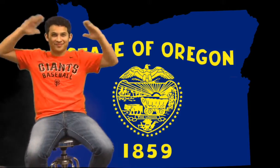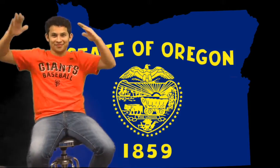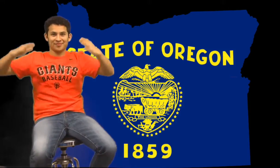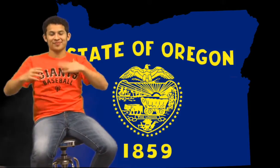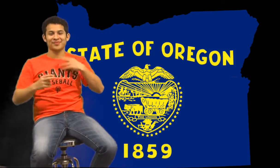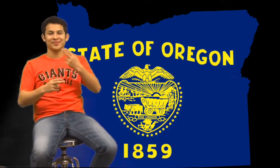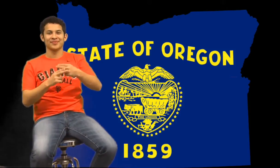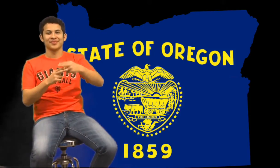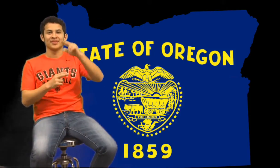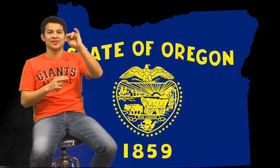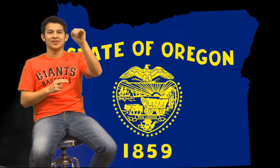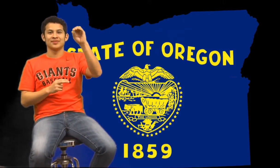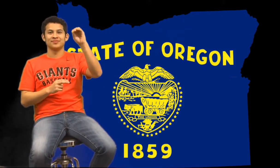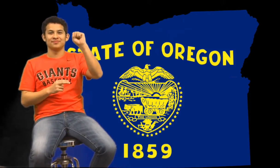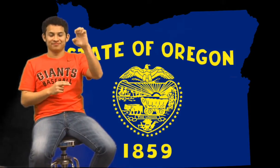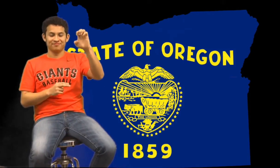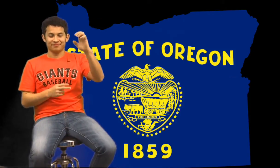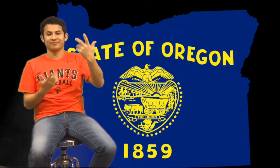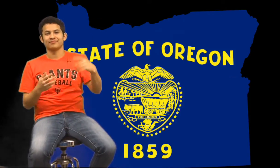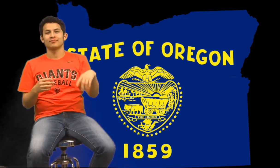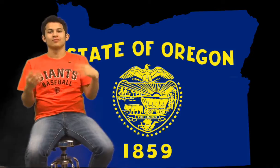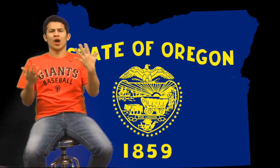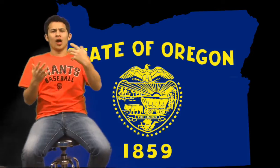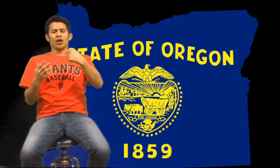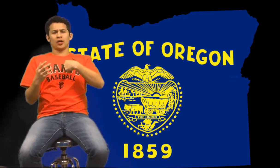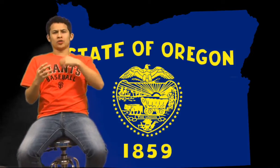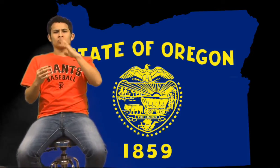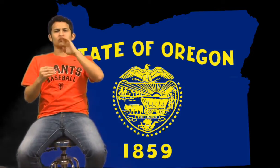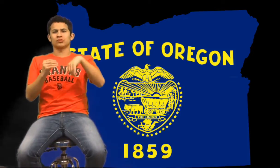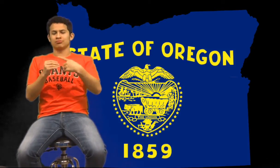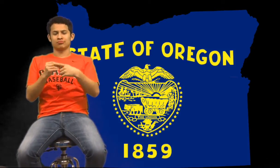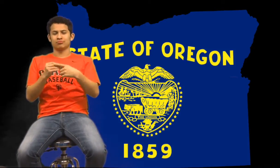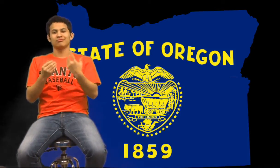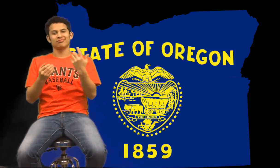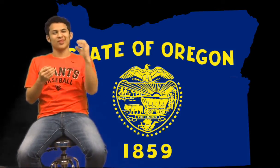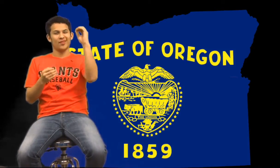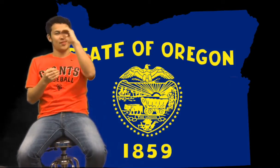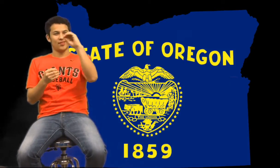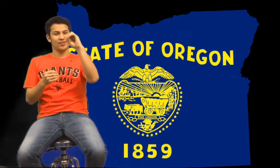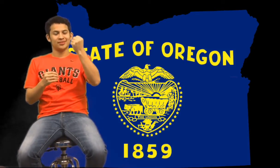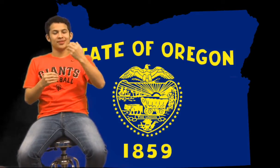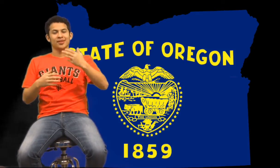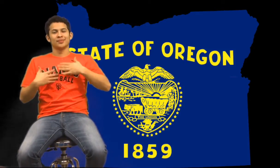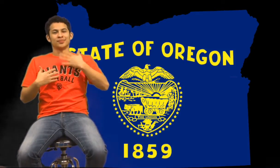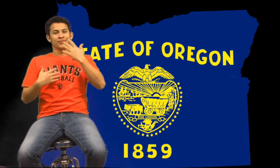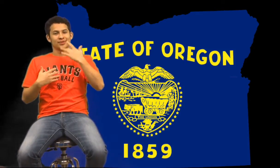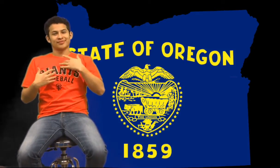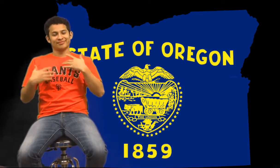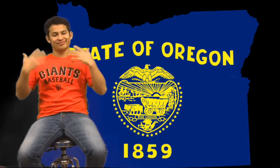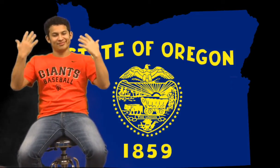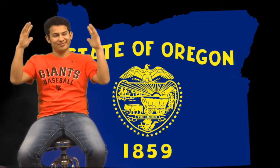Hello! My name is Jose. What I would like to talk about is.. Oregon's birthday! Woo!